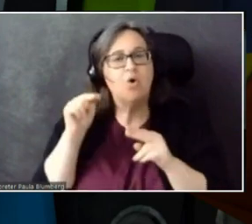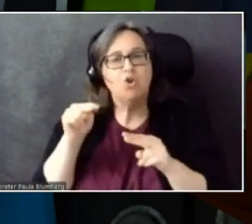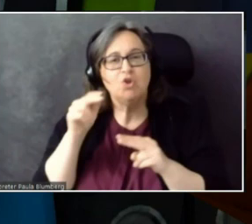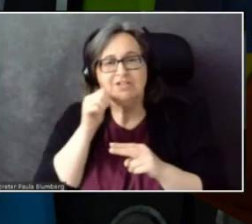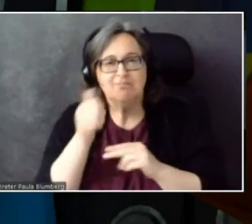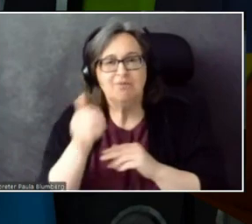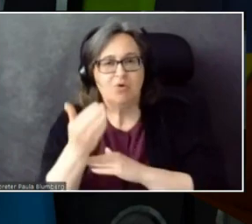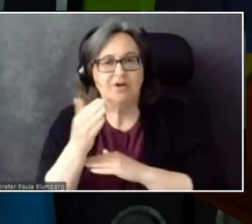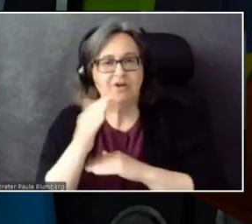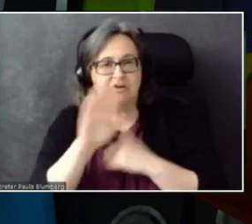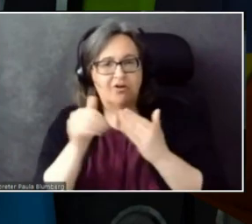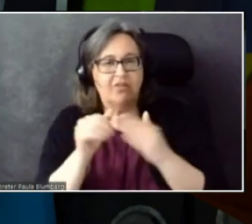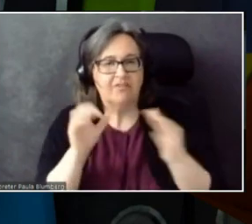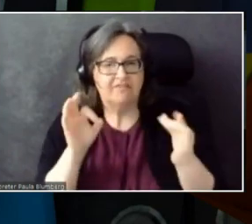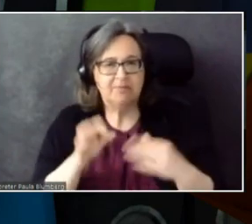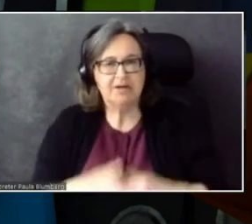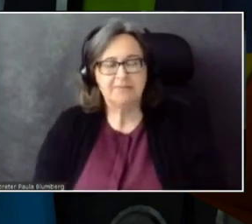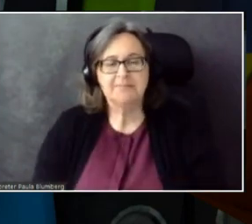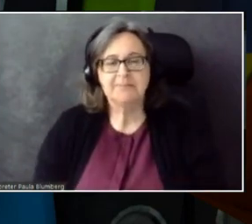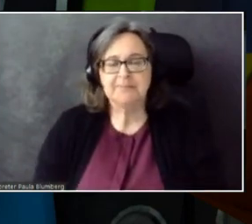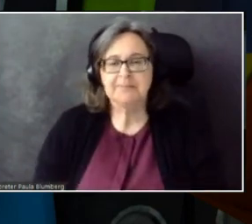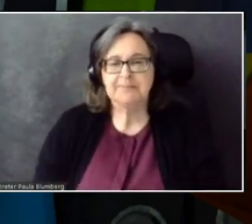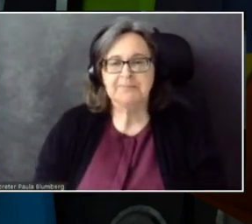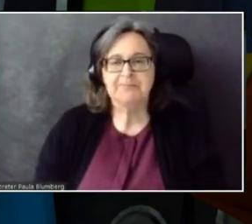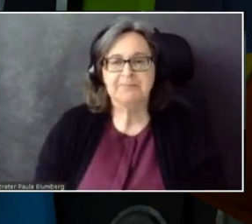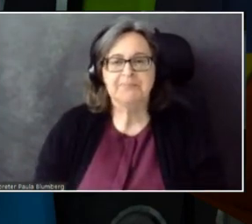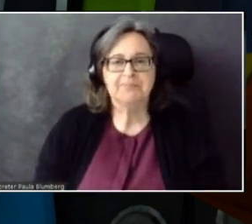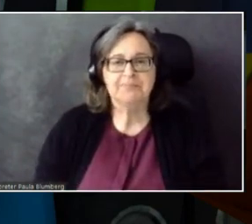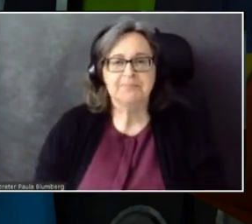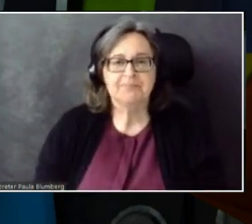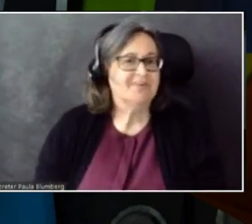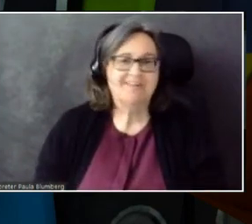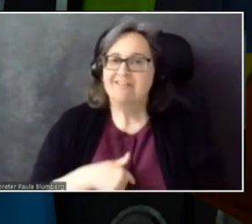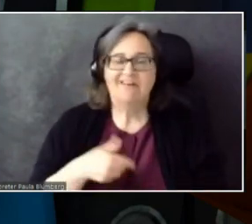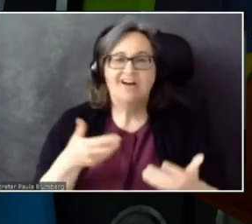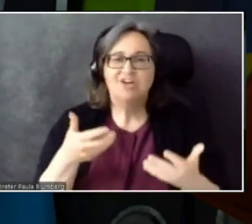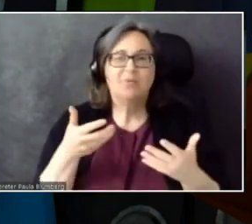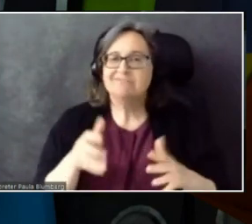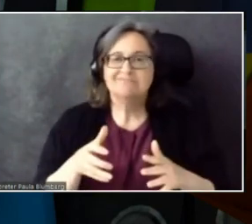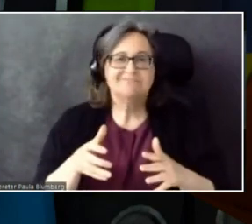Cool. I don't want to call her out.